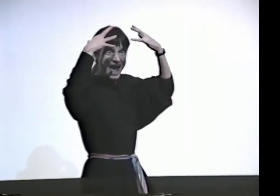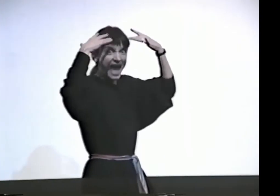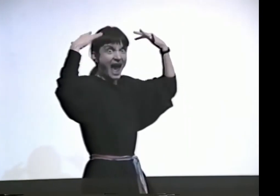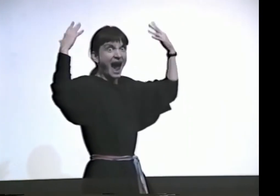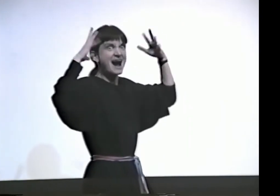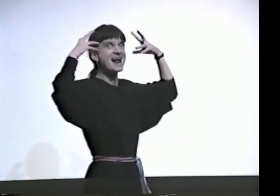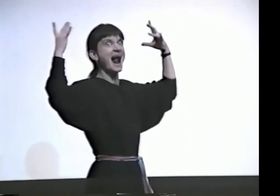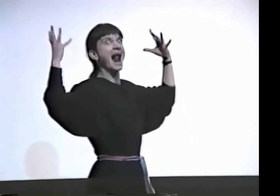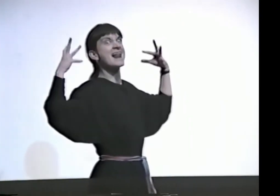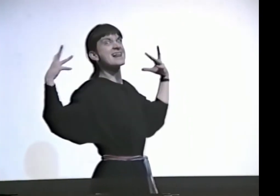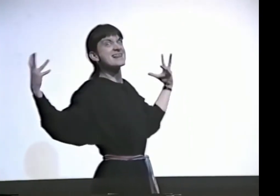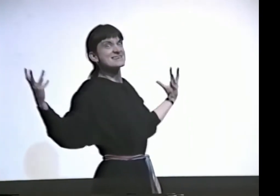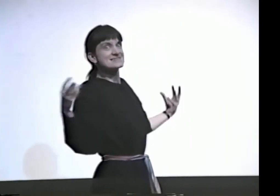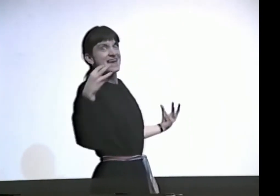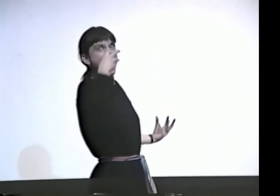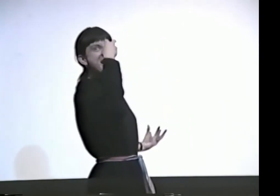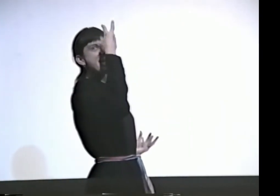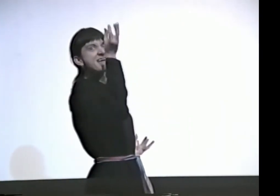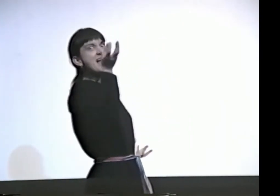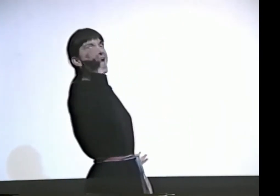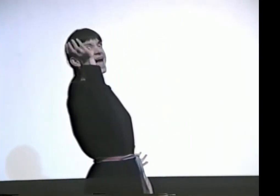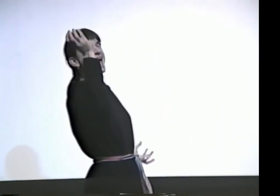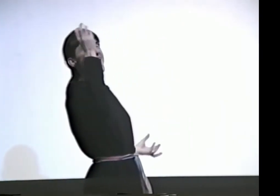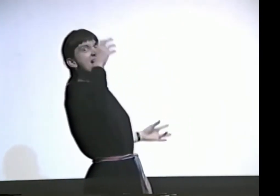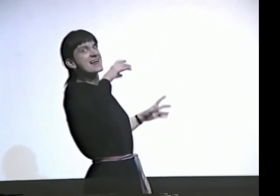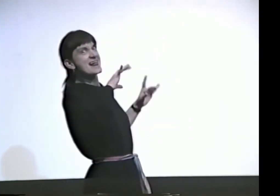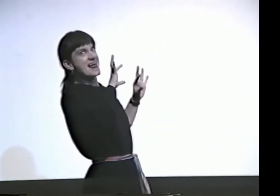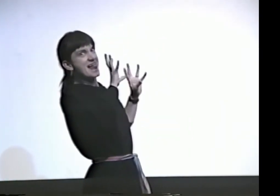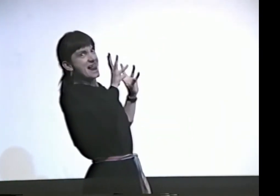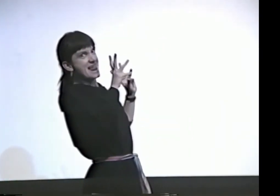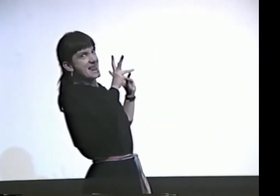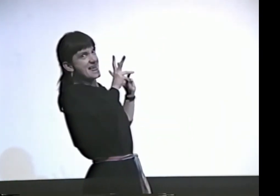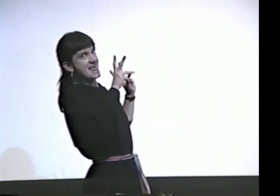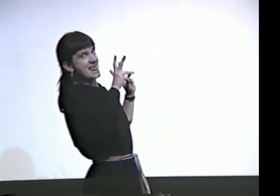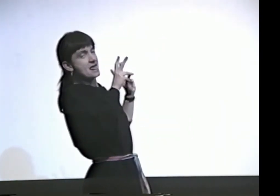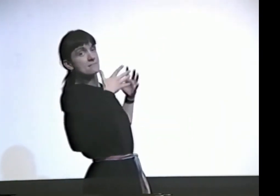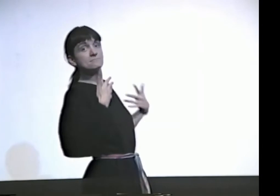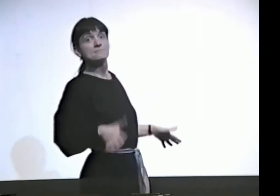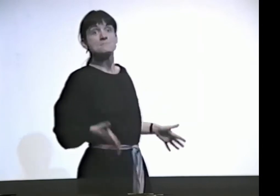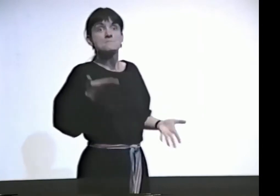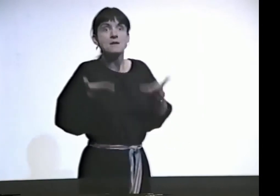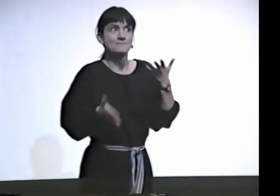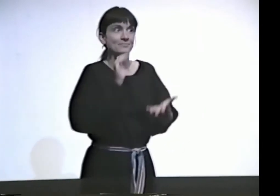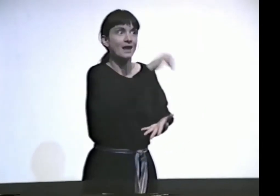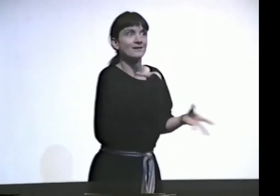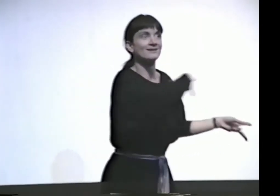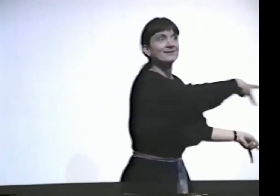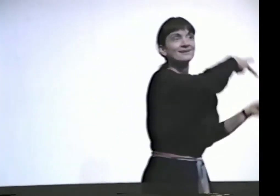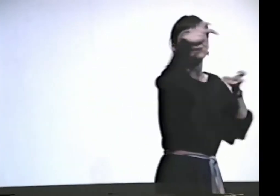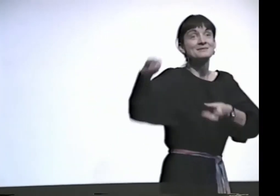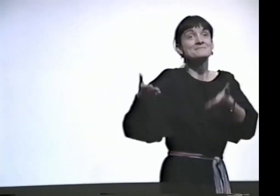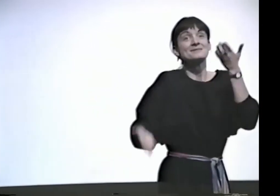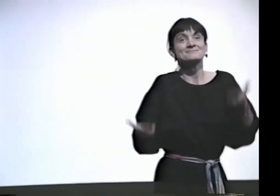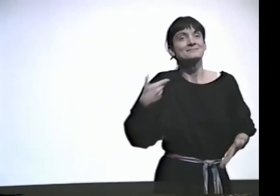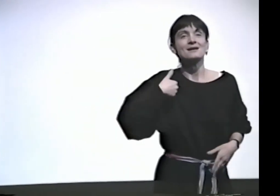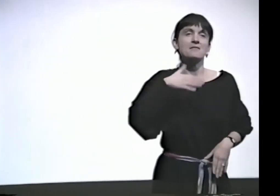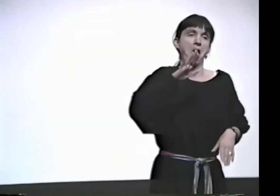YOU KNOW, MIGHT TAKE THE WITCH AND EXAGGERATE HER AND SHOW HER NOSE WITH A WART ON IT AND HAVE THAT BE A FROZEN IMAGE.